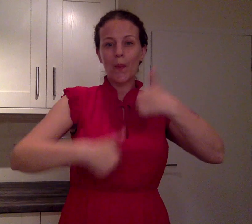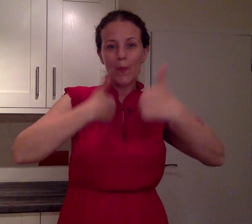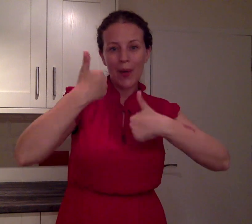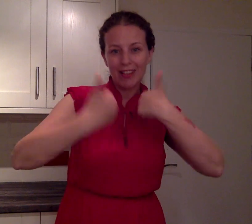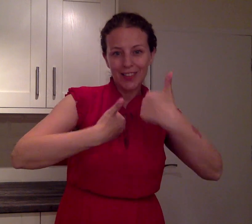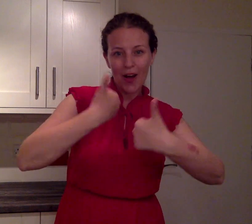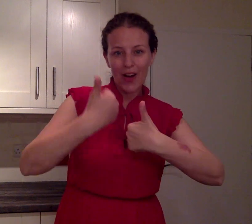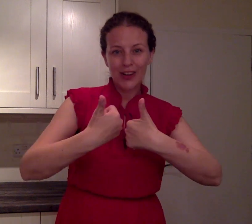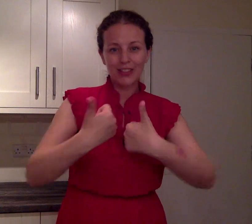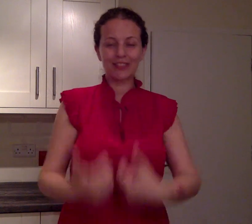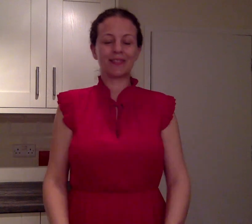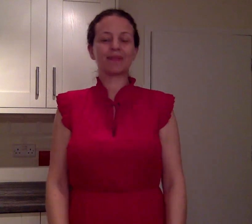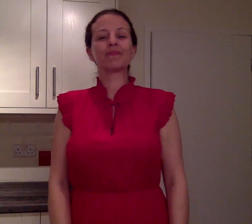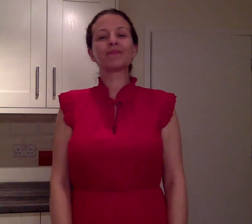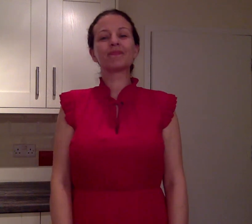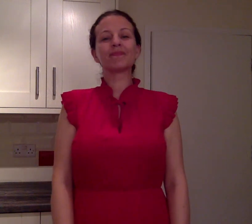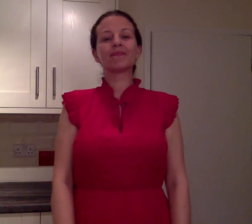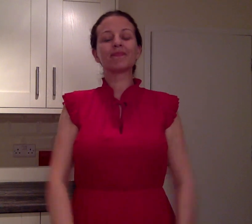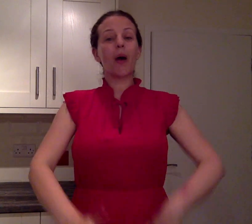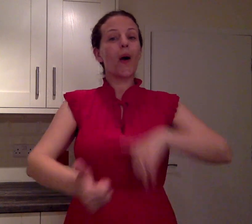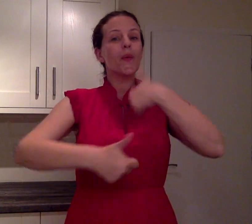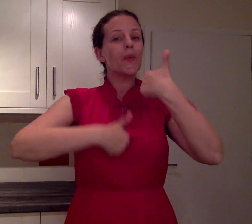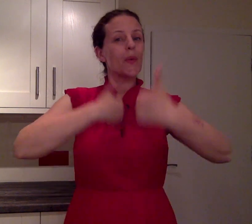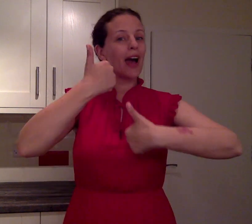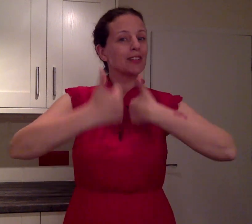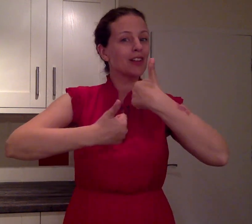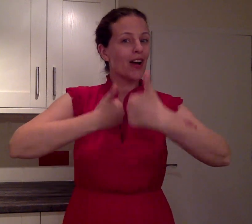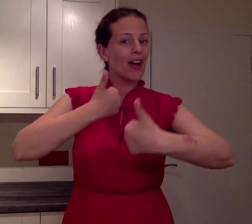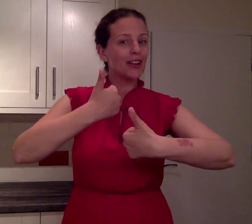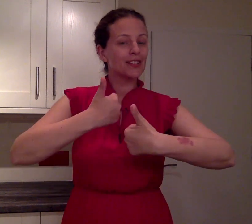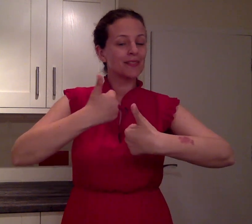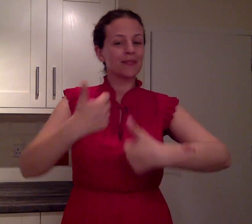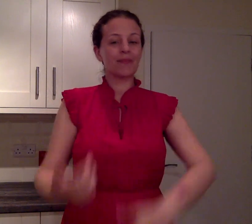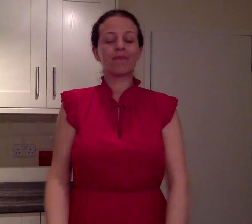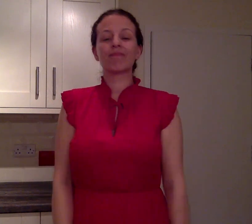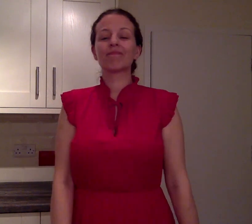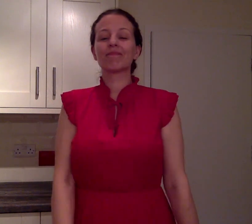WELL DONE